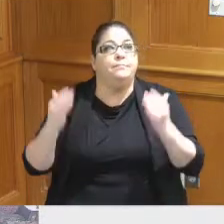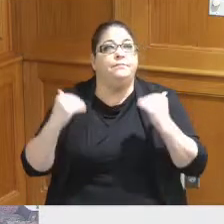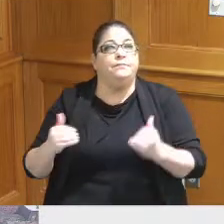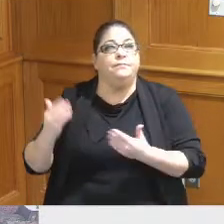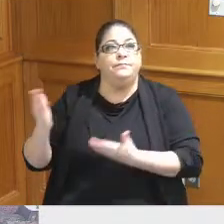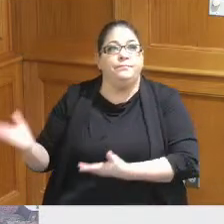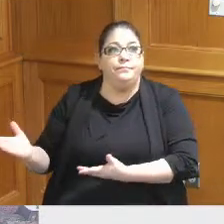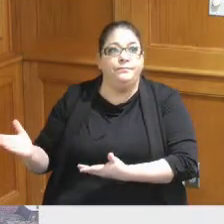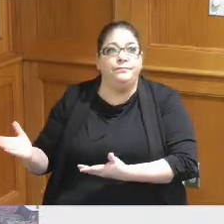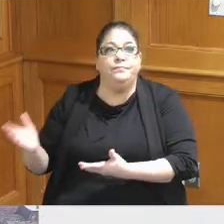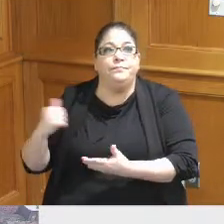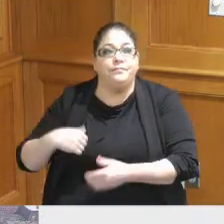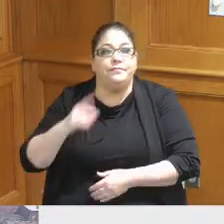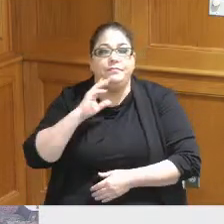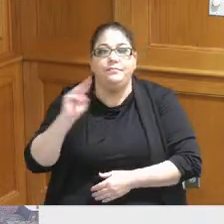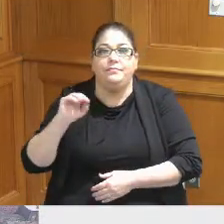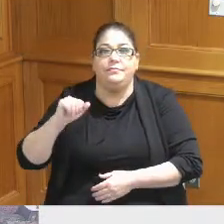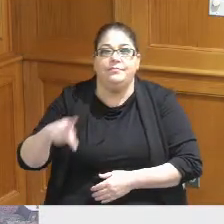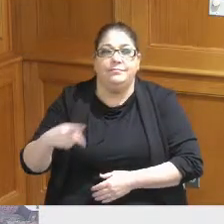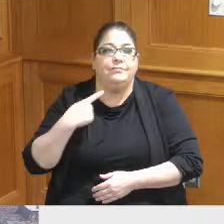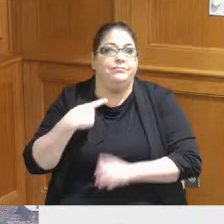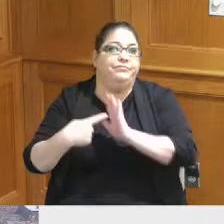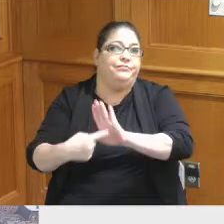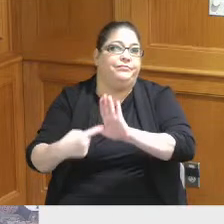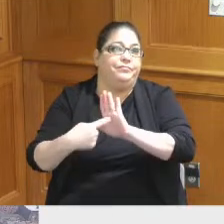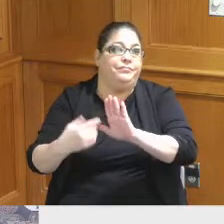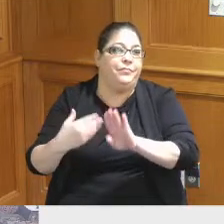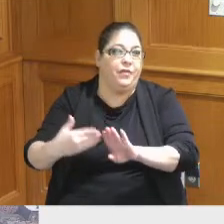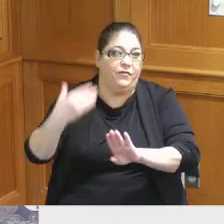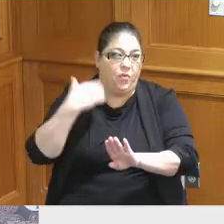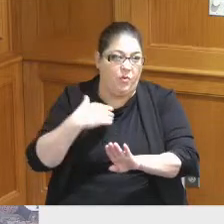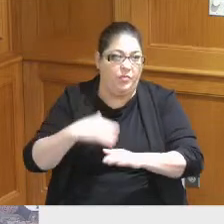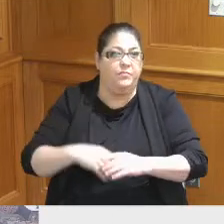map that has been shown in this room on a couple of different occasions but it's an important one